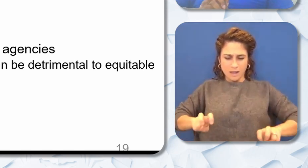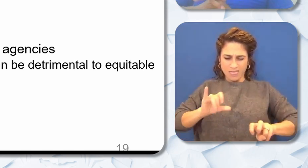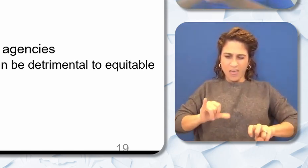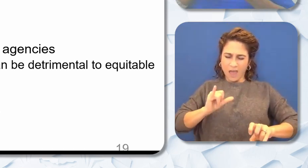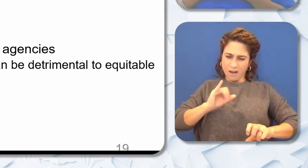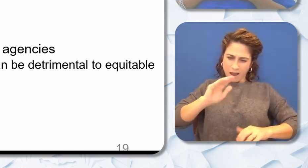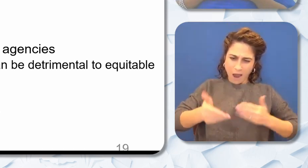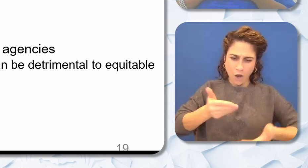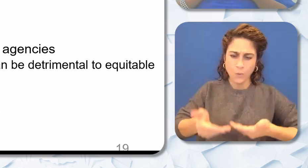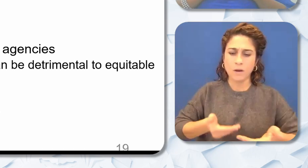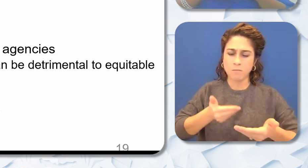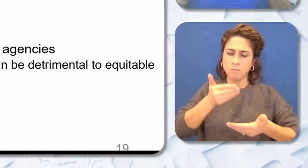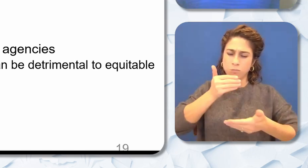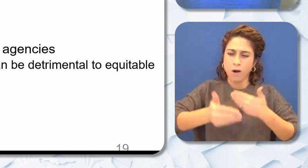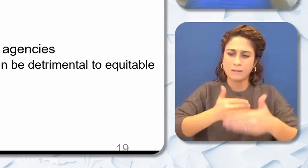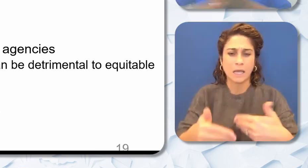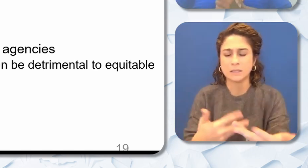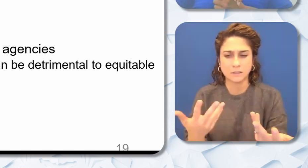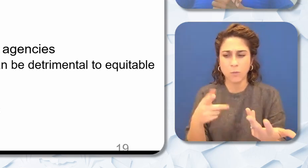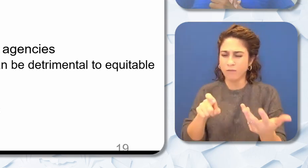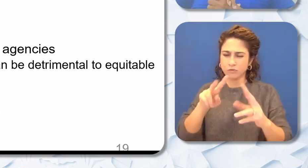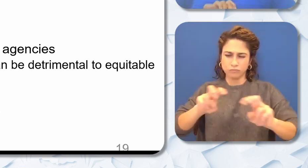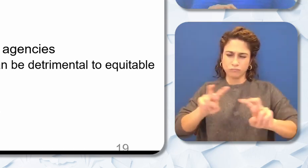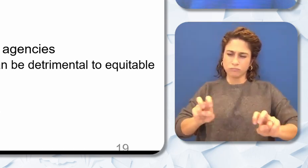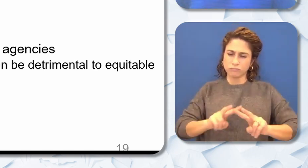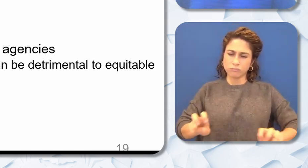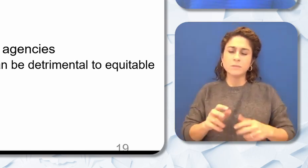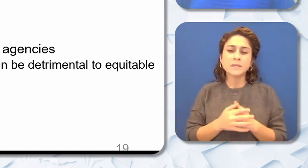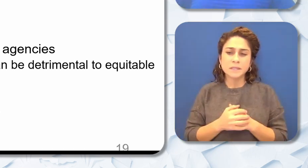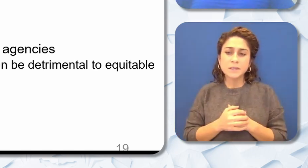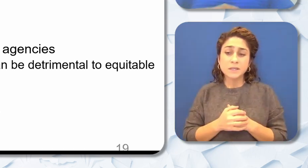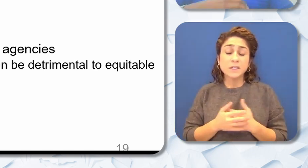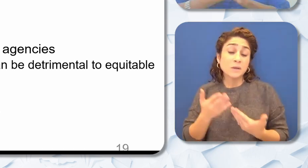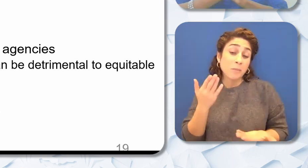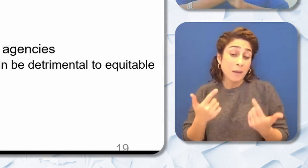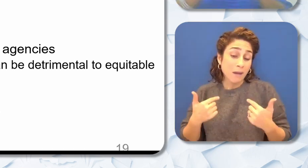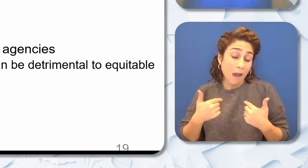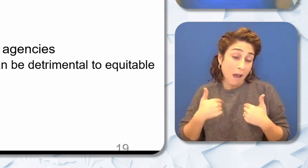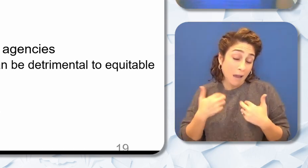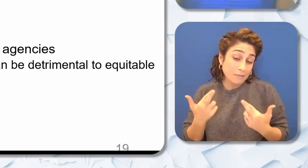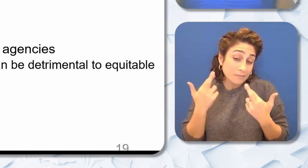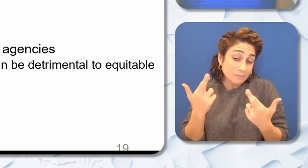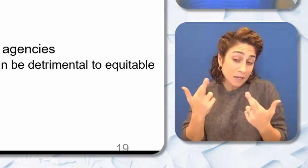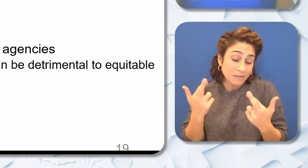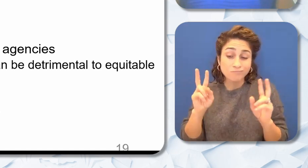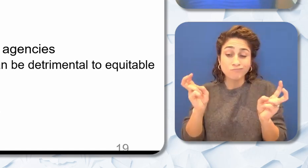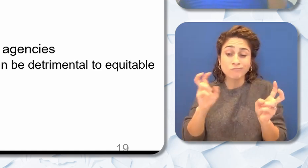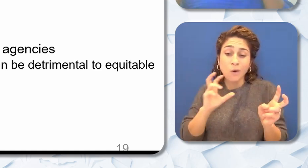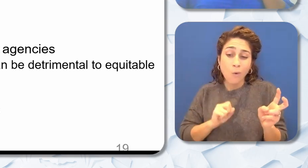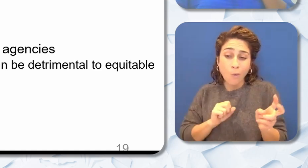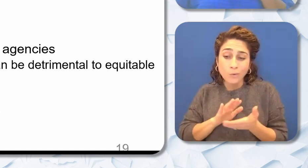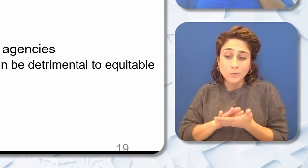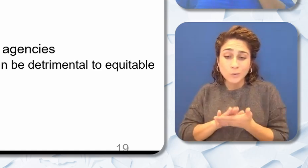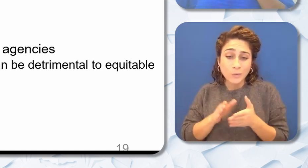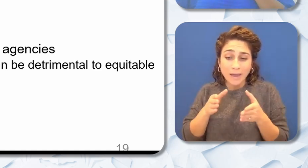And so I for one am about maybe going back to the old school way but that's just me. But I think the